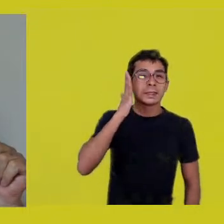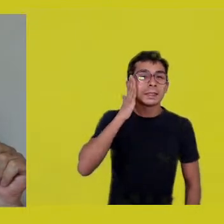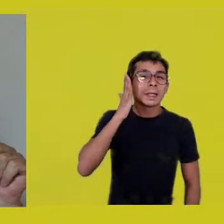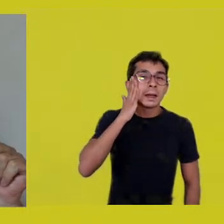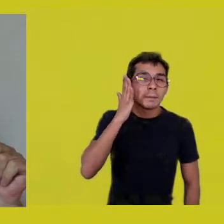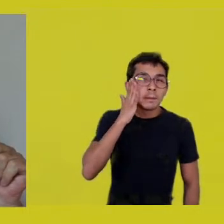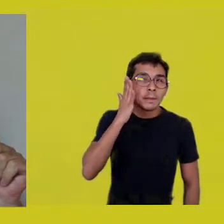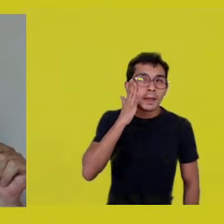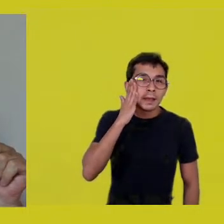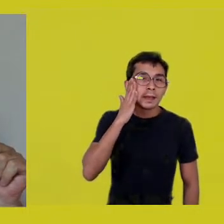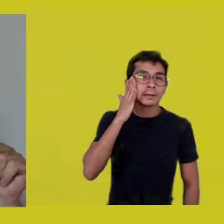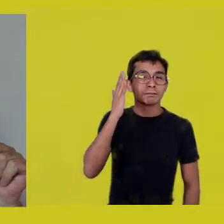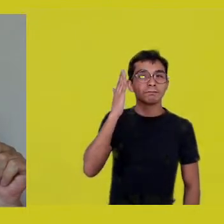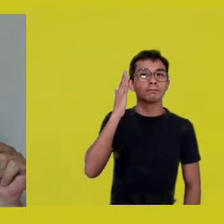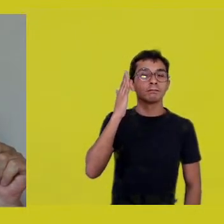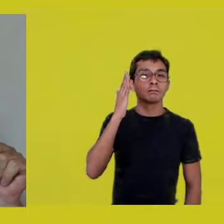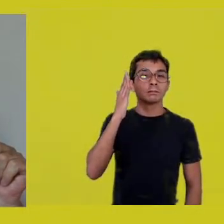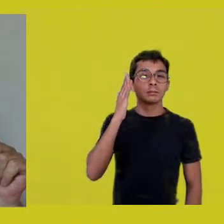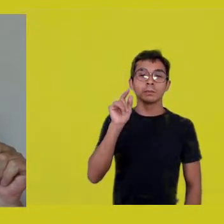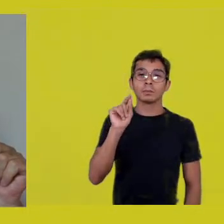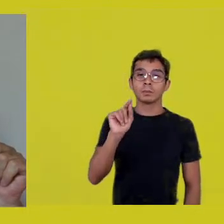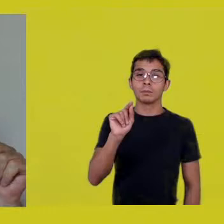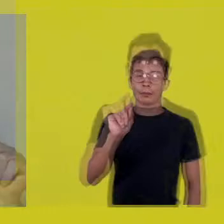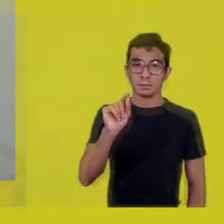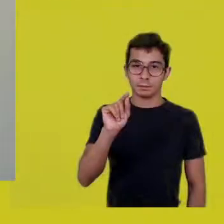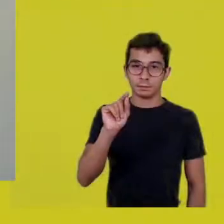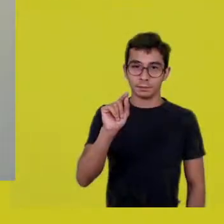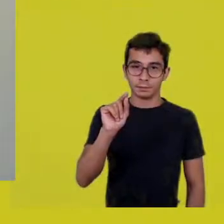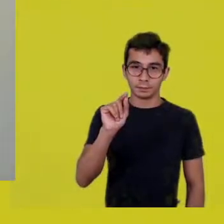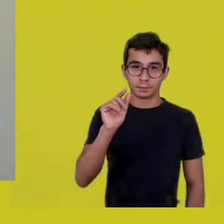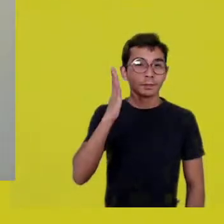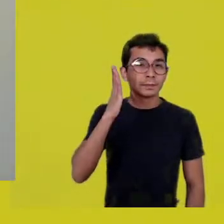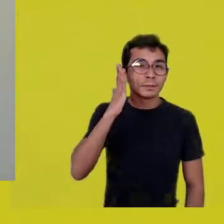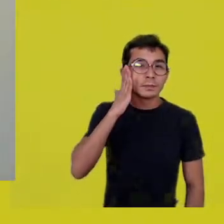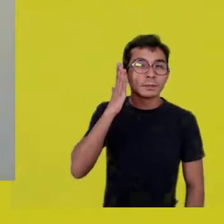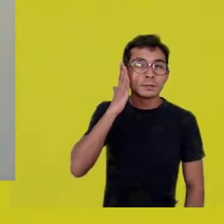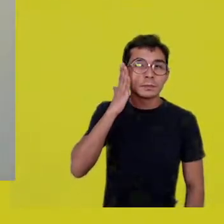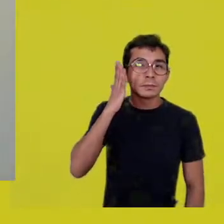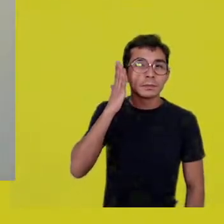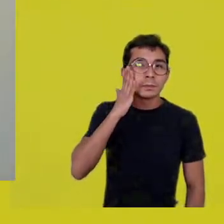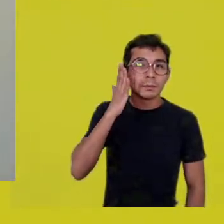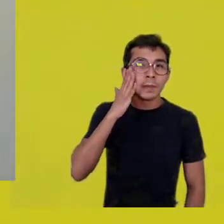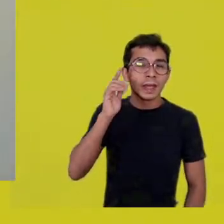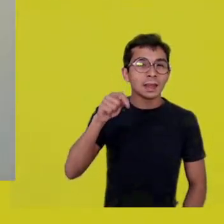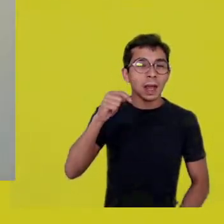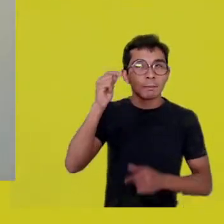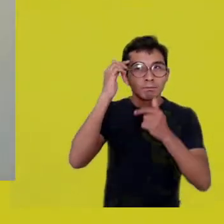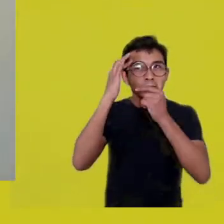technology cannot reach, let’s say.